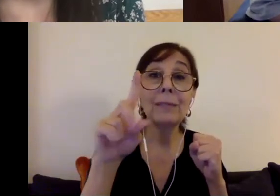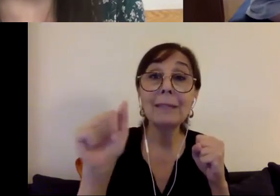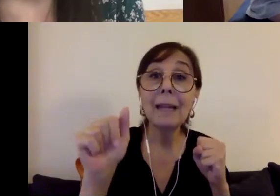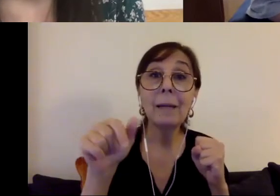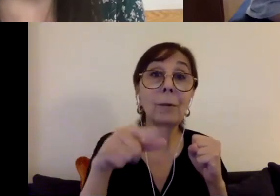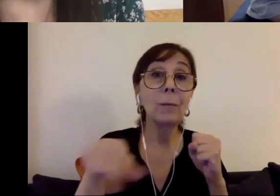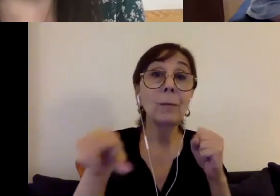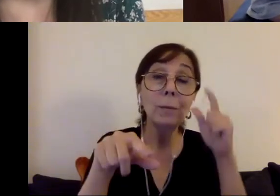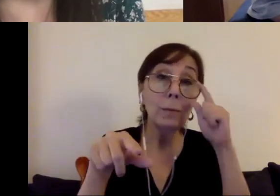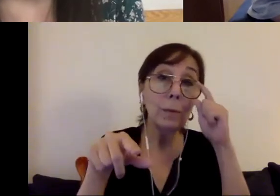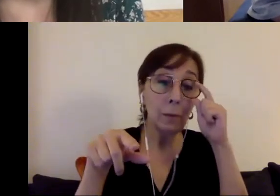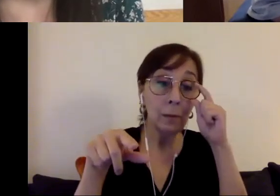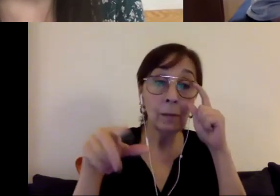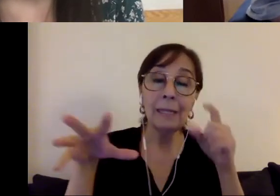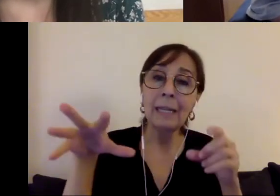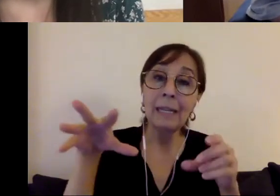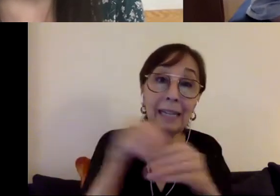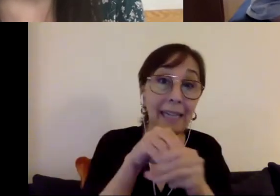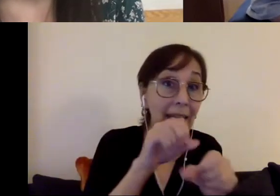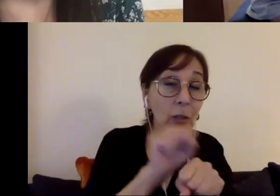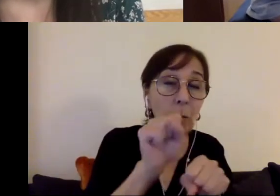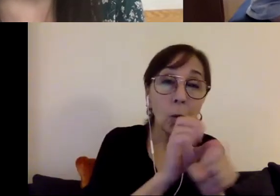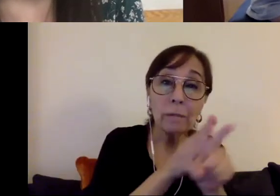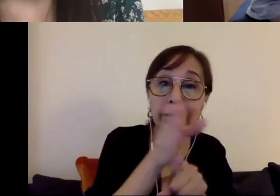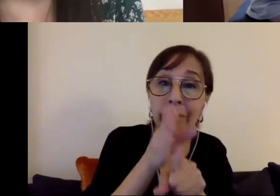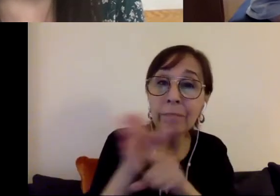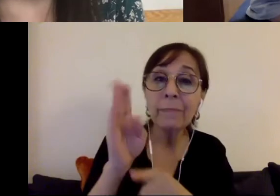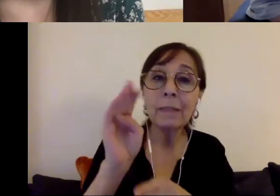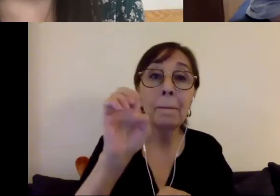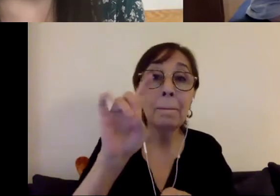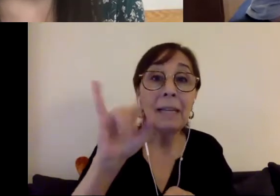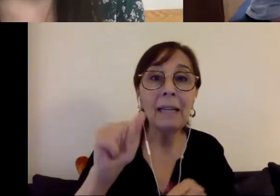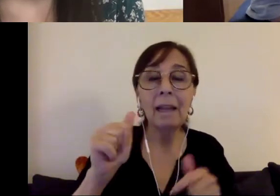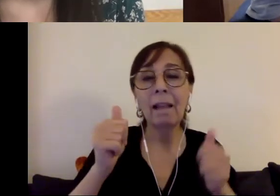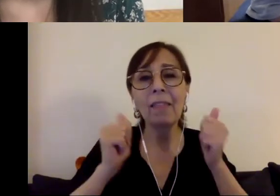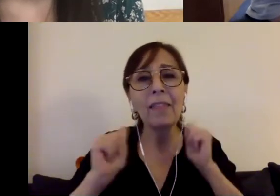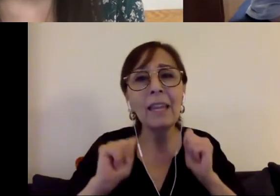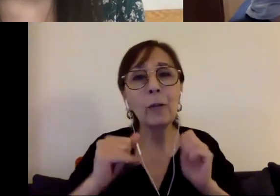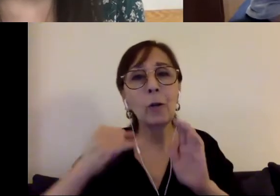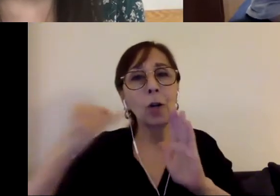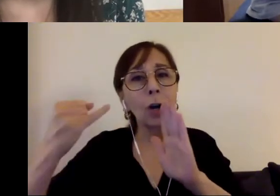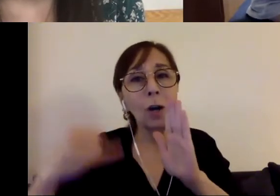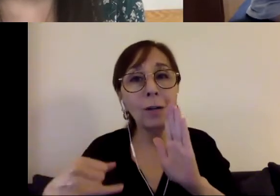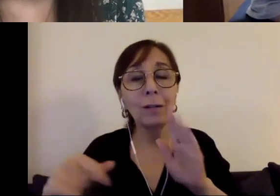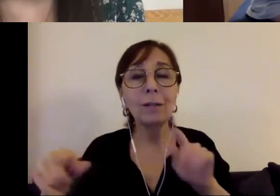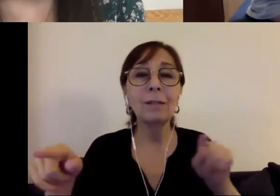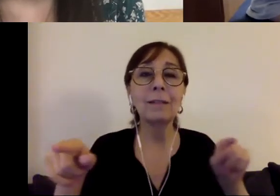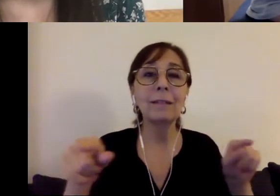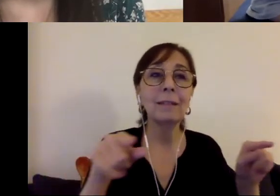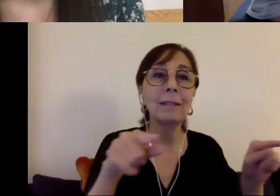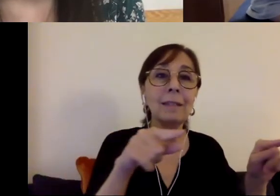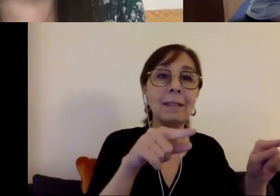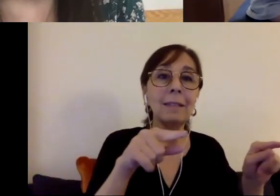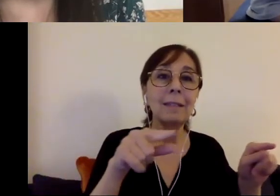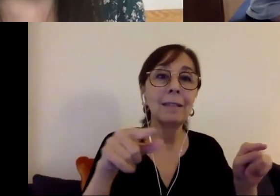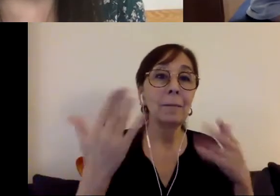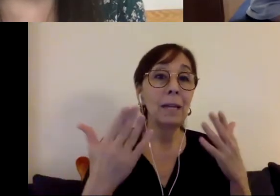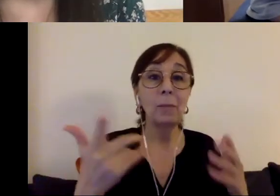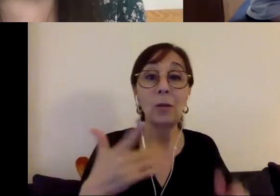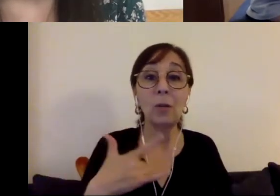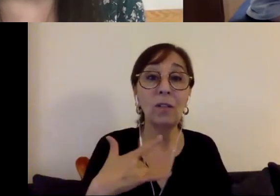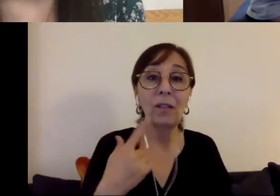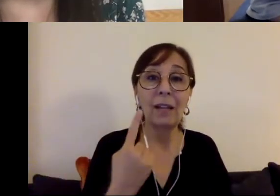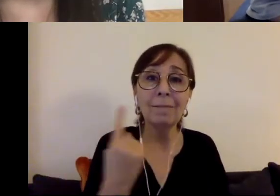media, in theater in the arts, and may feel alone in many ways, not yet having